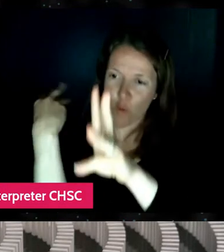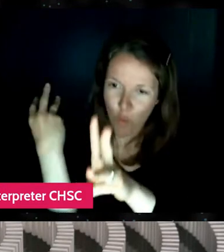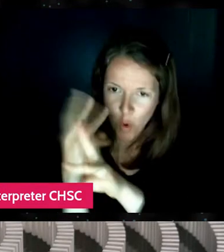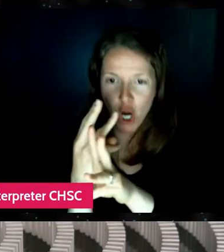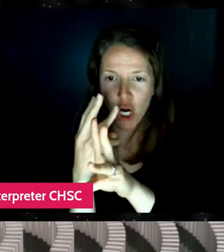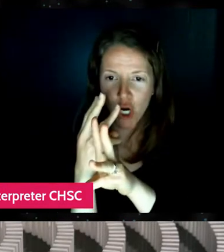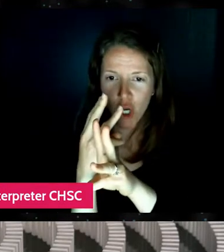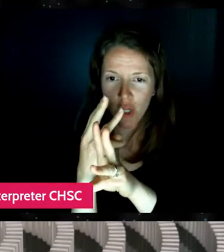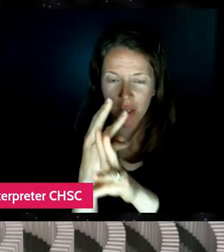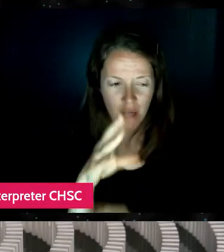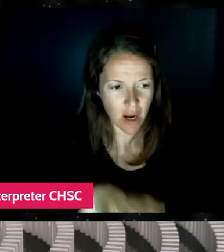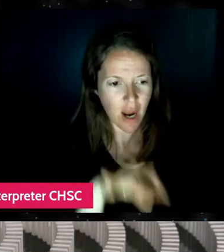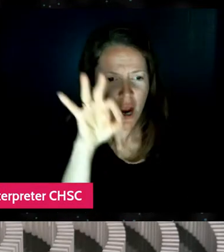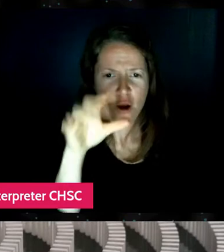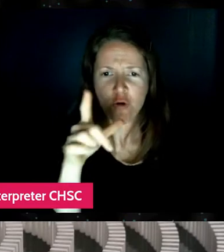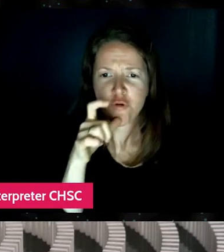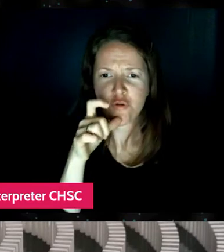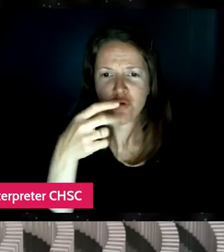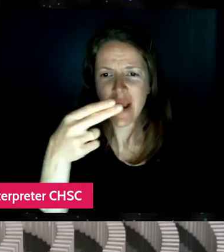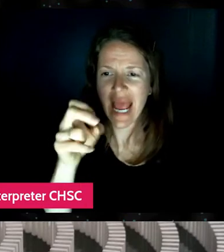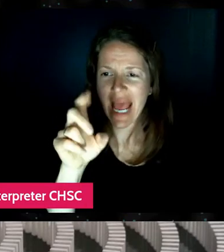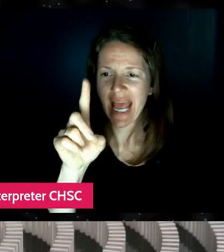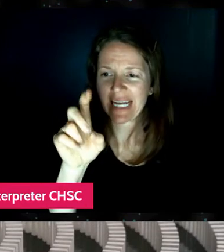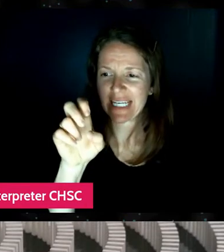And Lily, I wanted to take you back there.